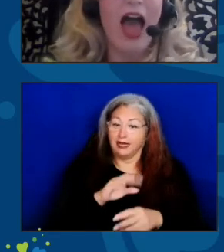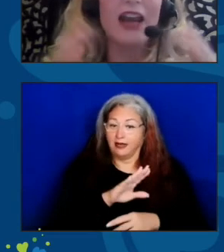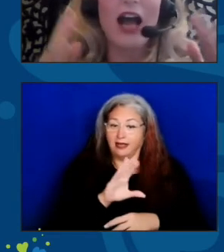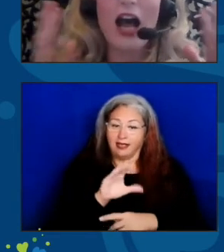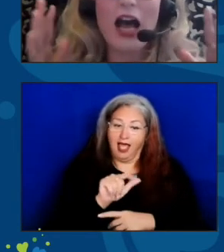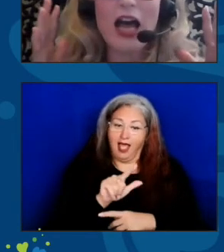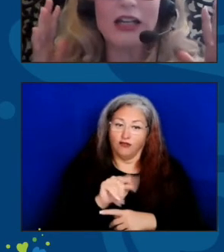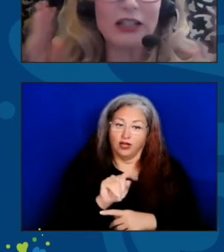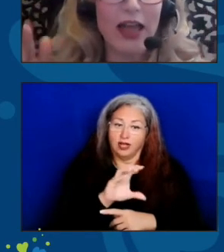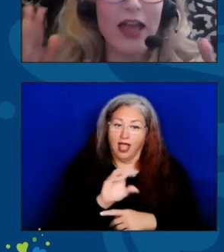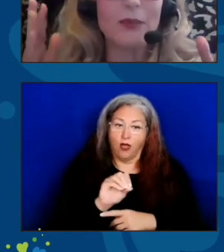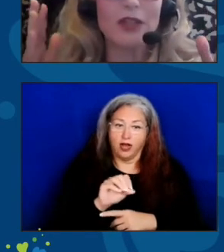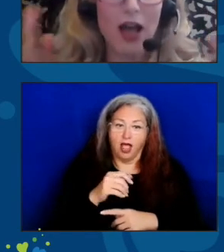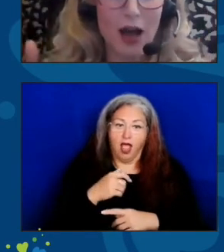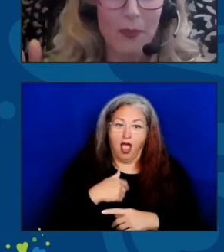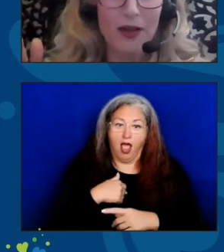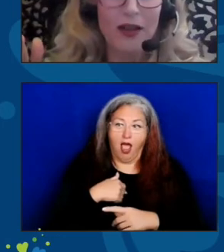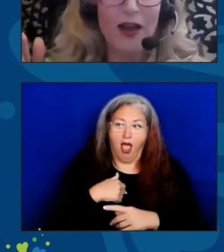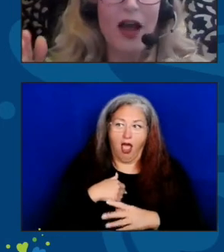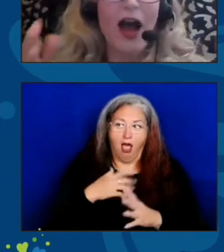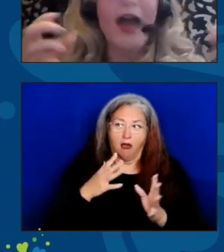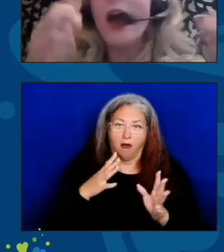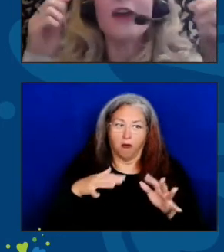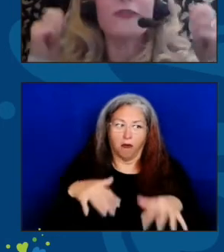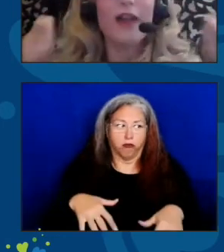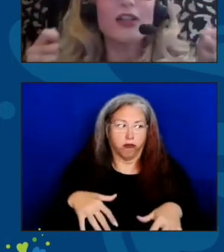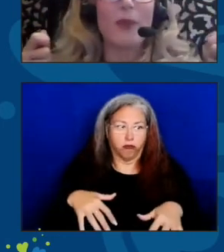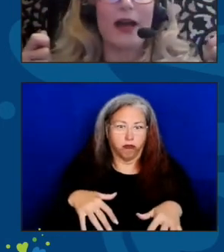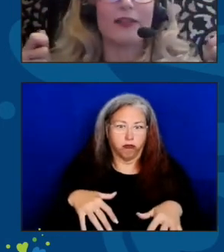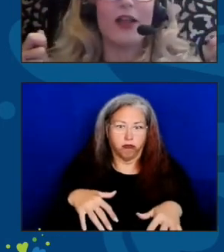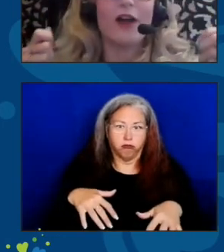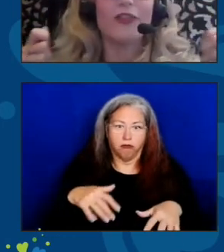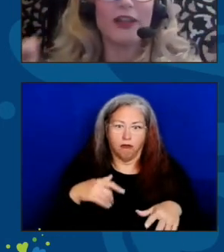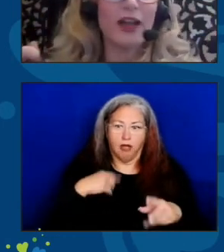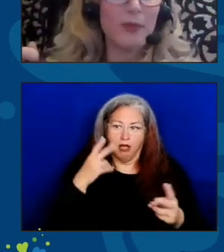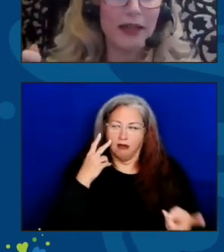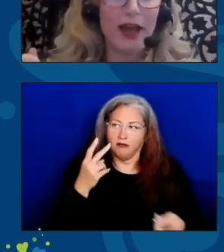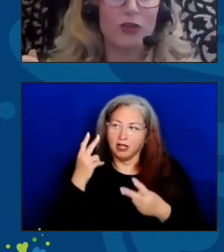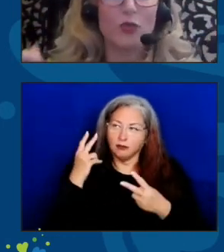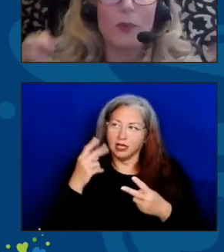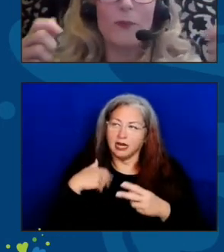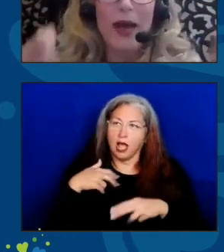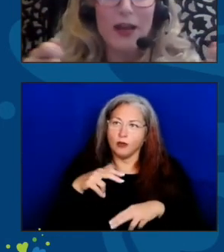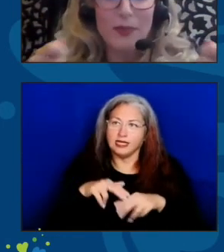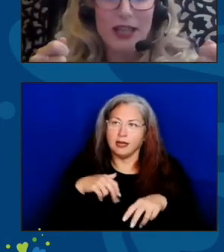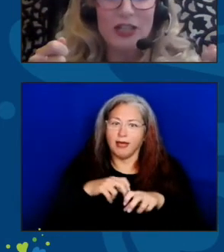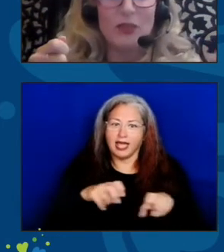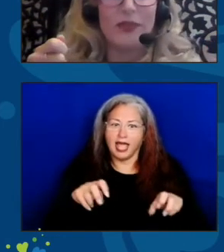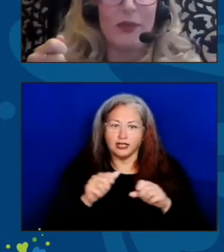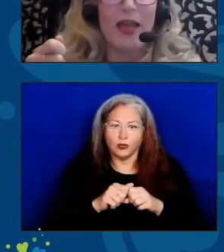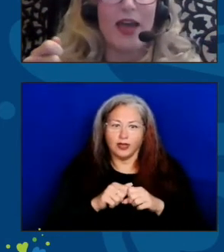And I clammed up. I had flashbacks of sitting on my coach with a bag of potato chips in my hand